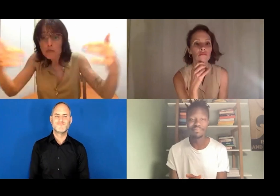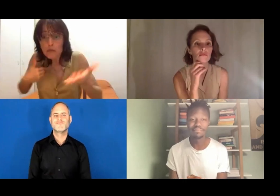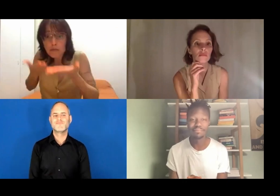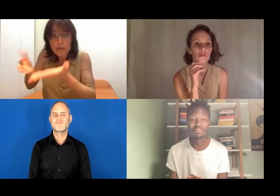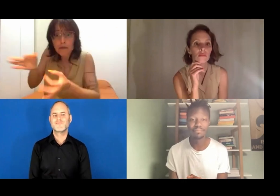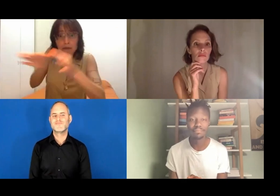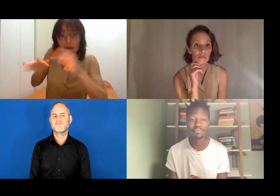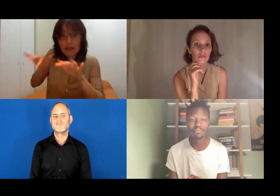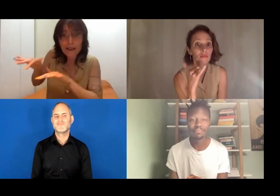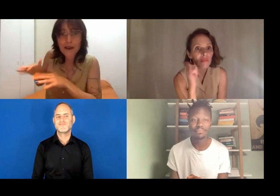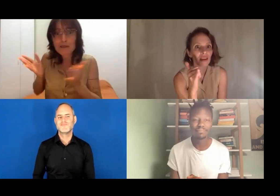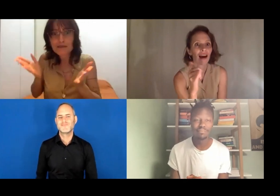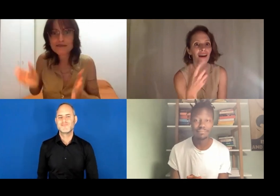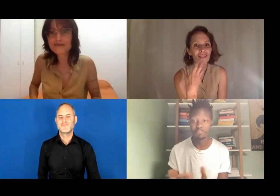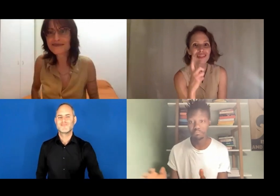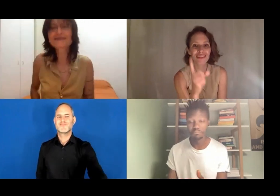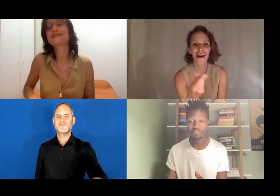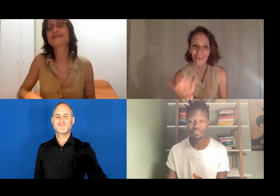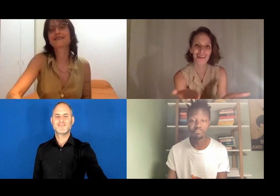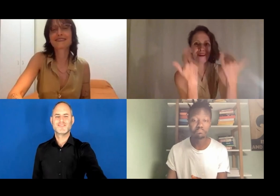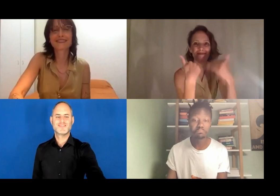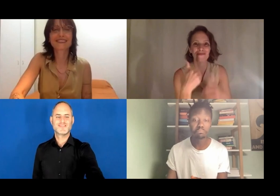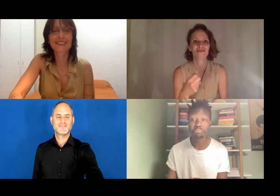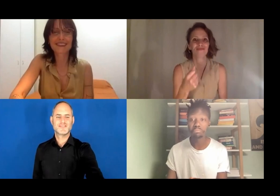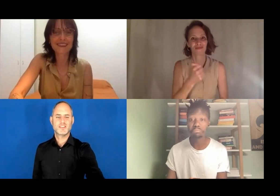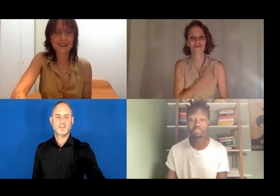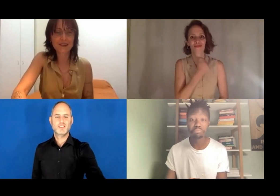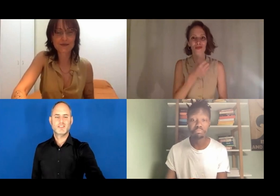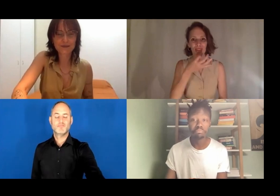Are there any questions from the audience?